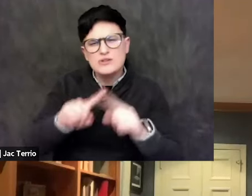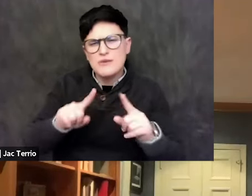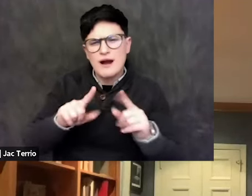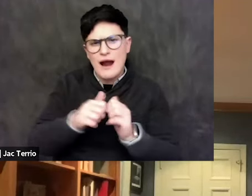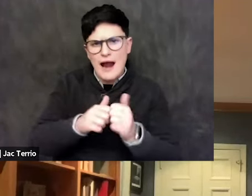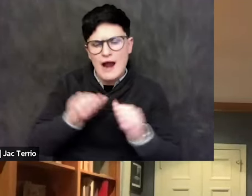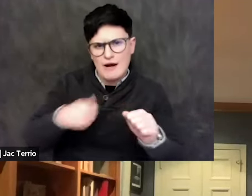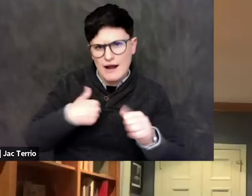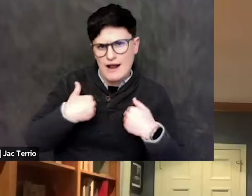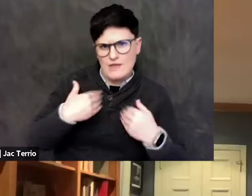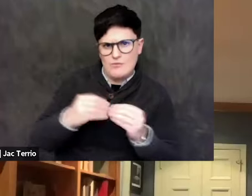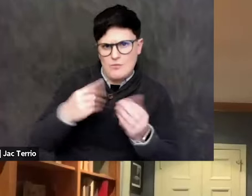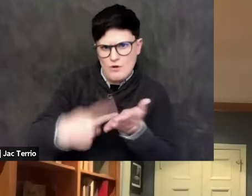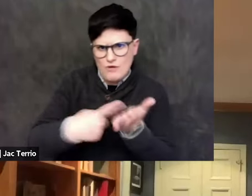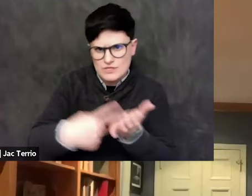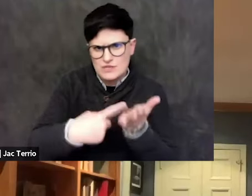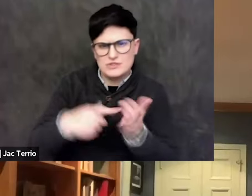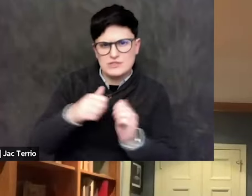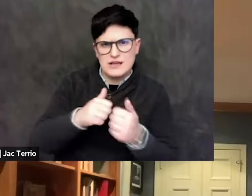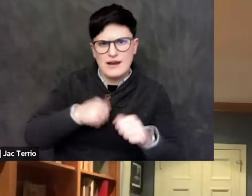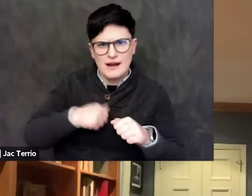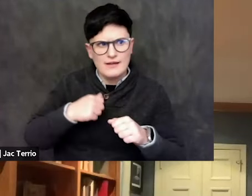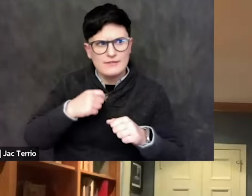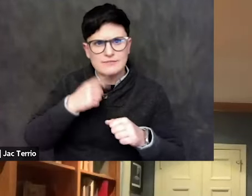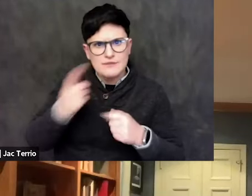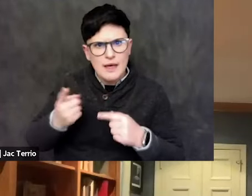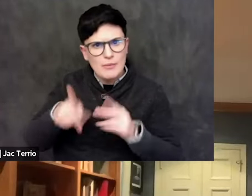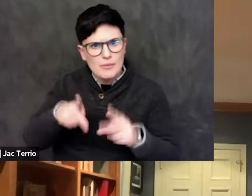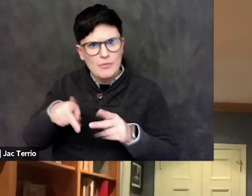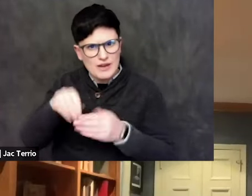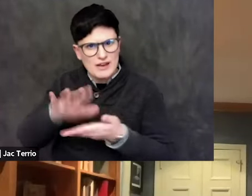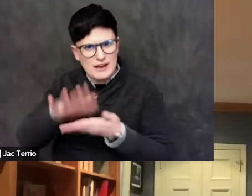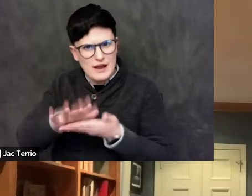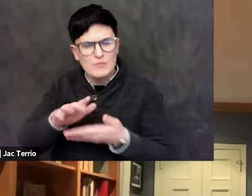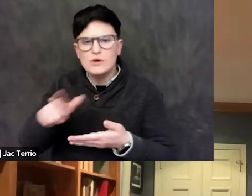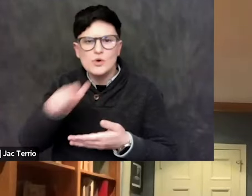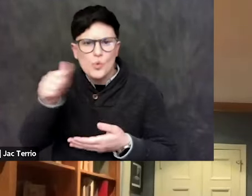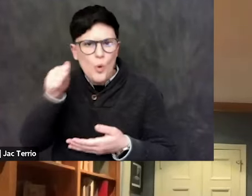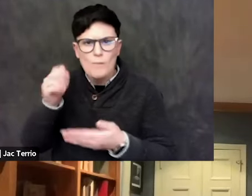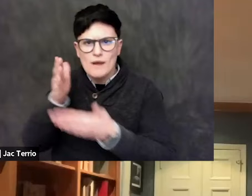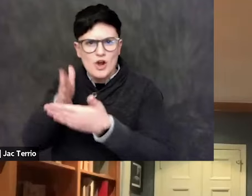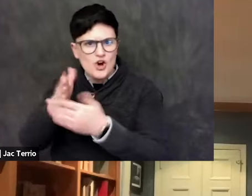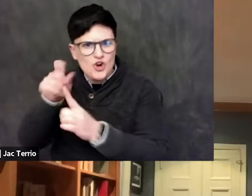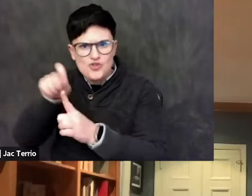so that people know they're not gonna be harassed, but they are gonna be disturbed? And then what are we gonna do with that, being disturbed?